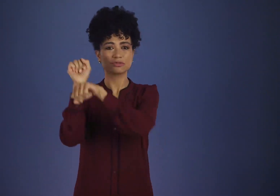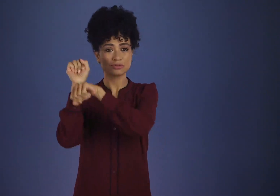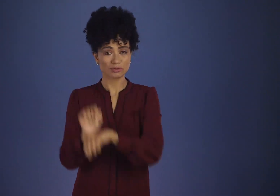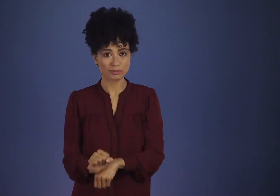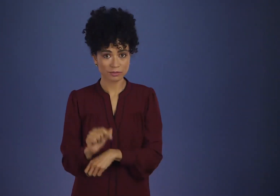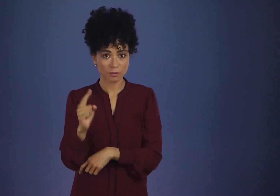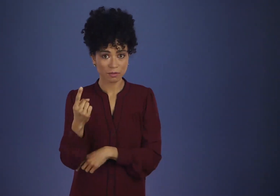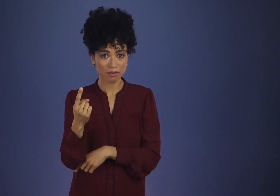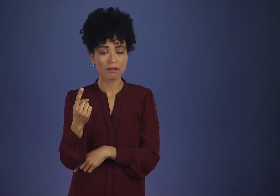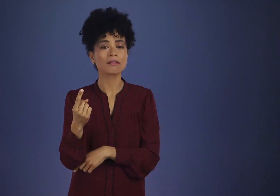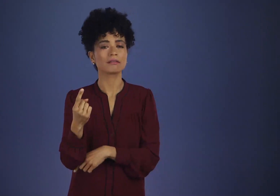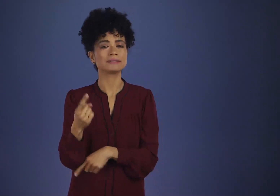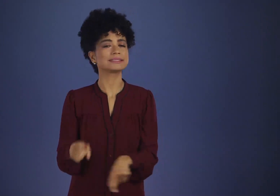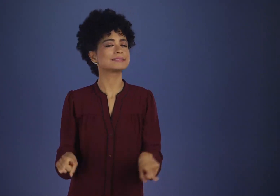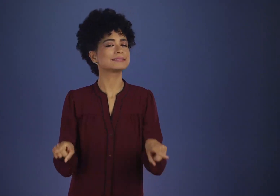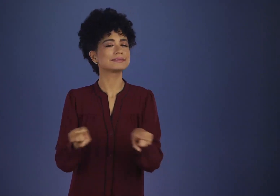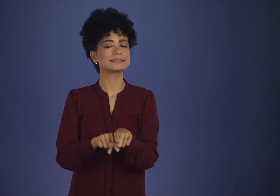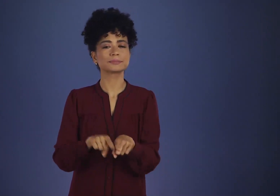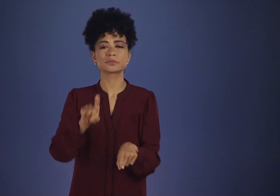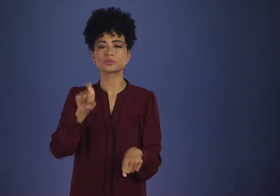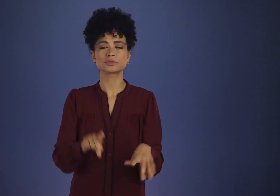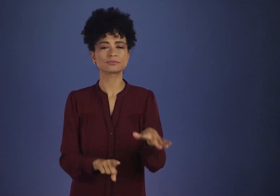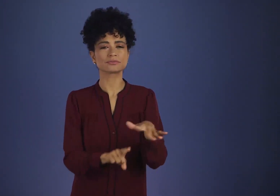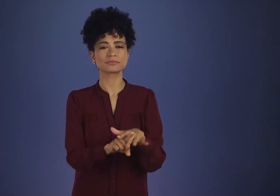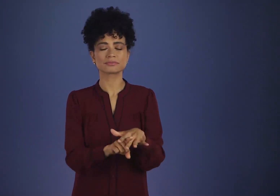Comes now the same question raised in Tradition One.